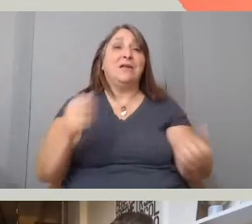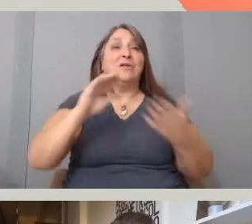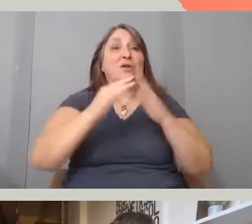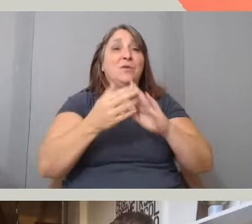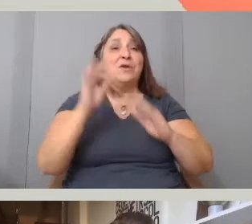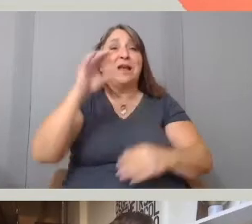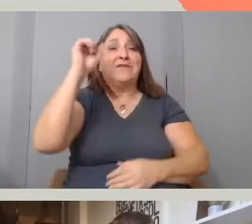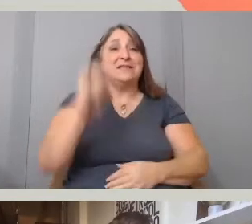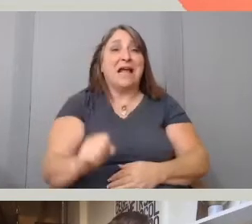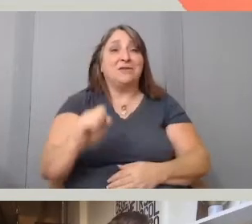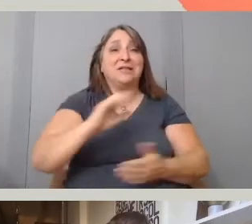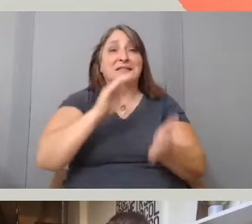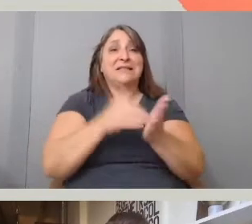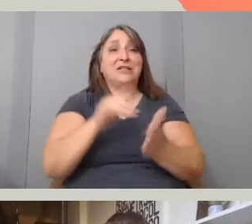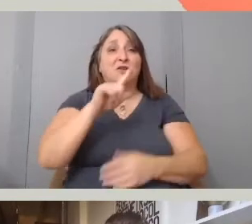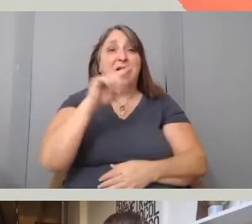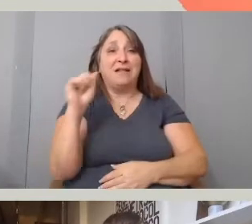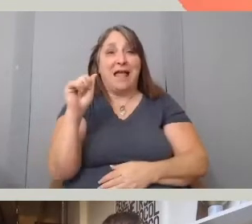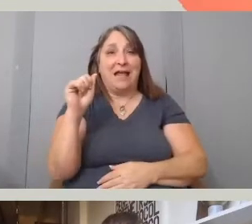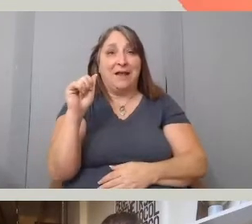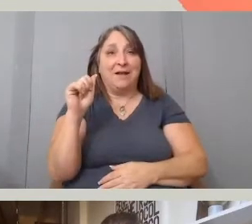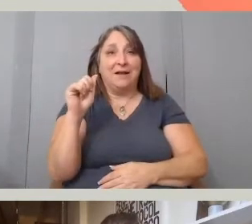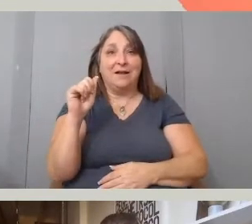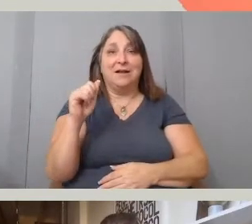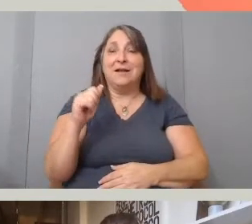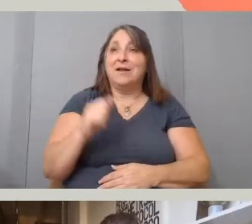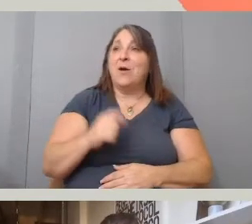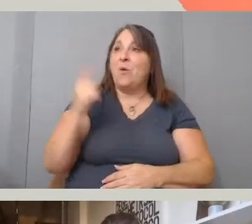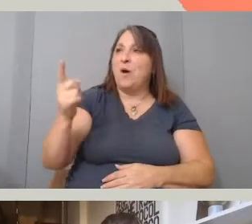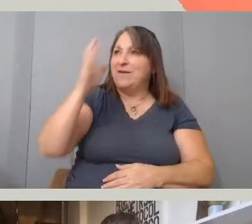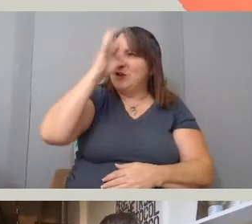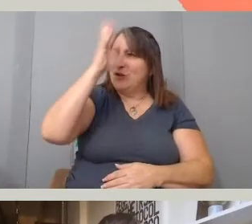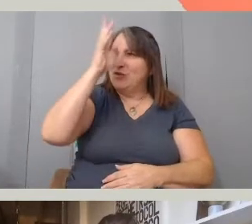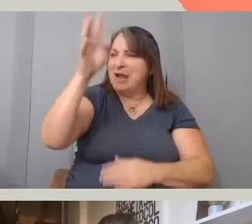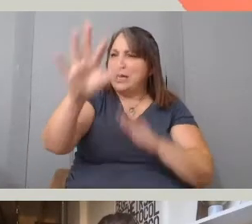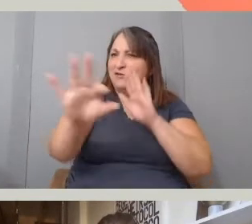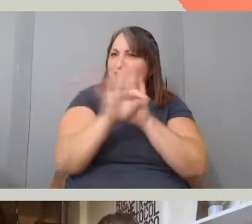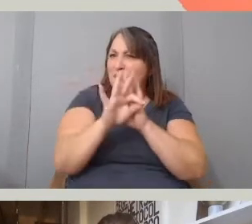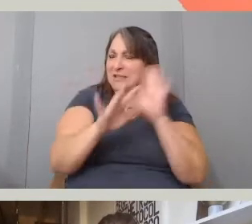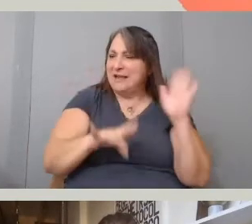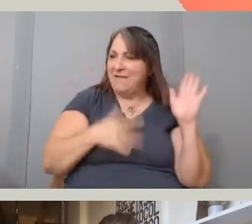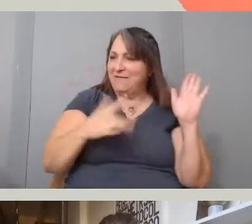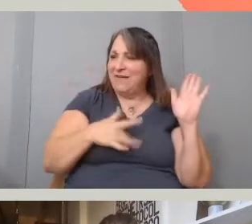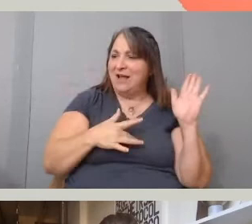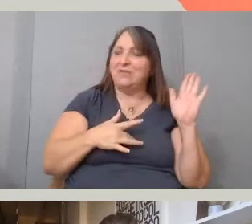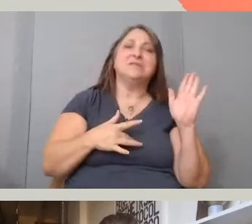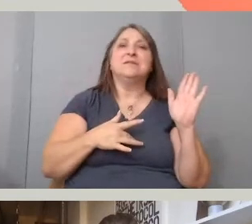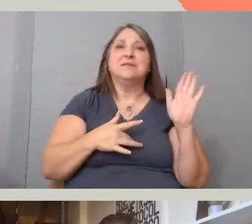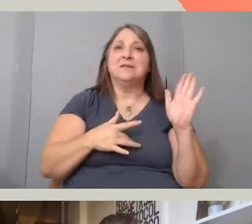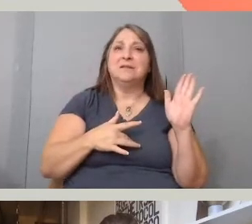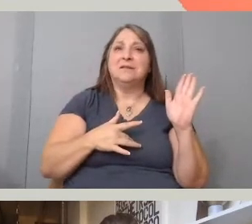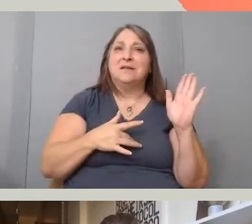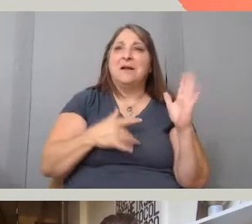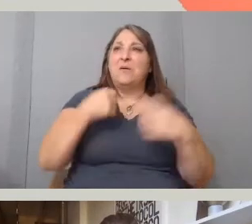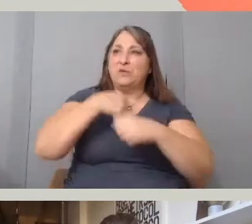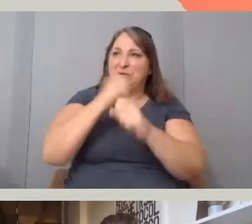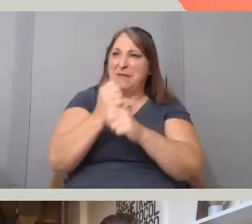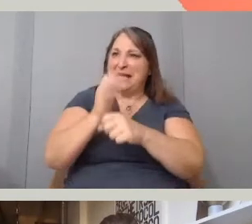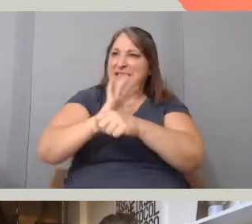And one of your creative choices I felt was making, or makes the film even more intimate